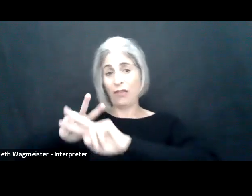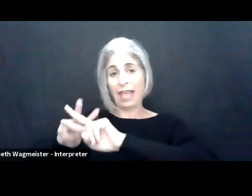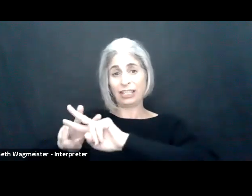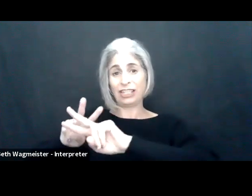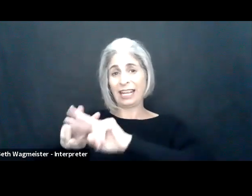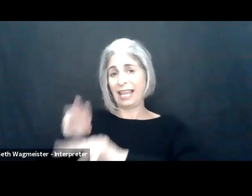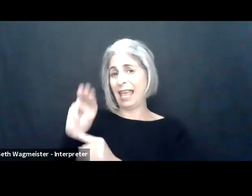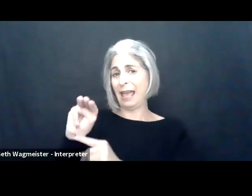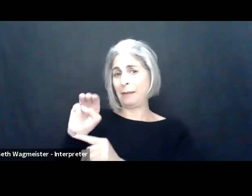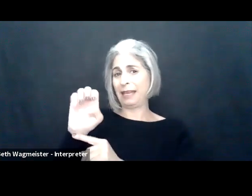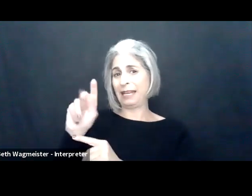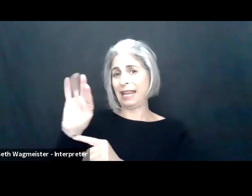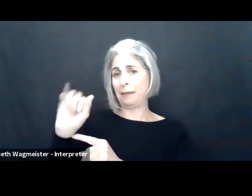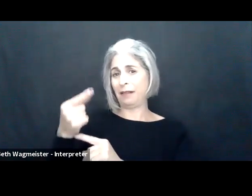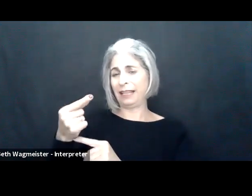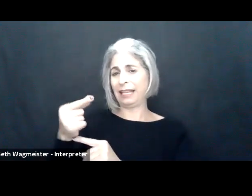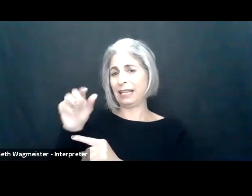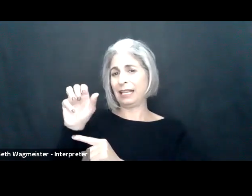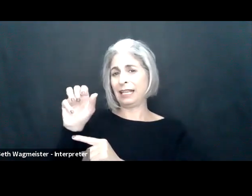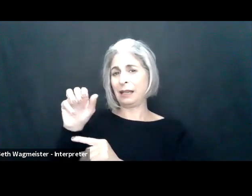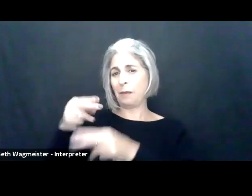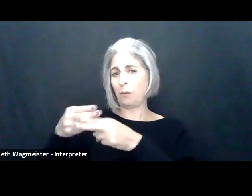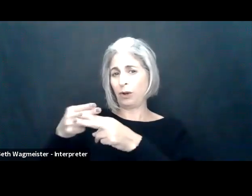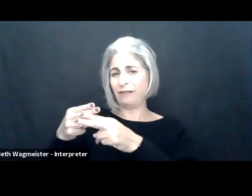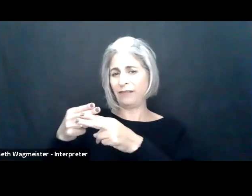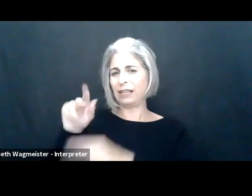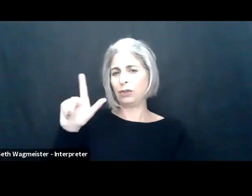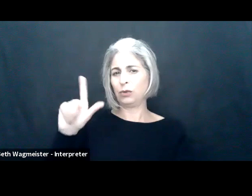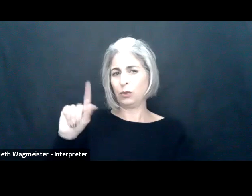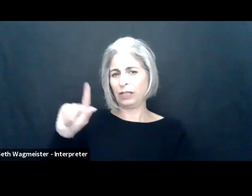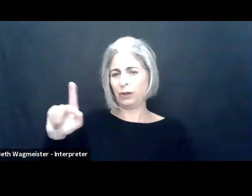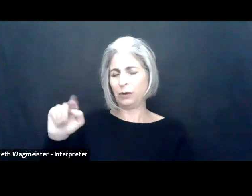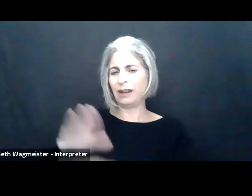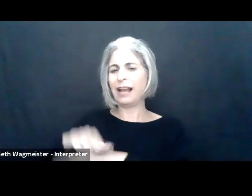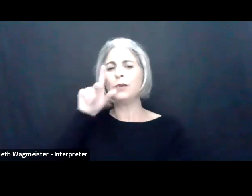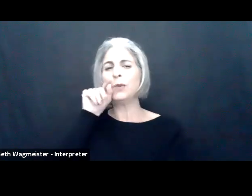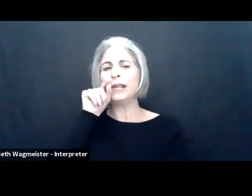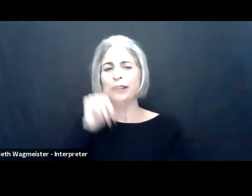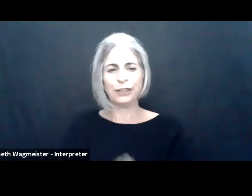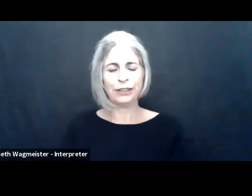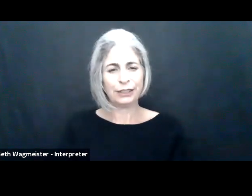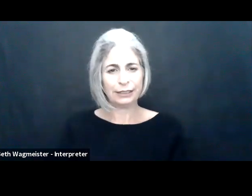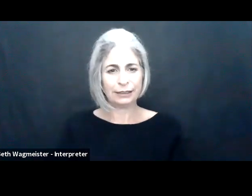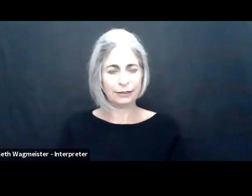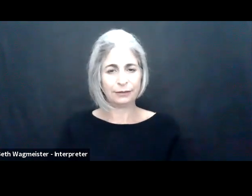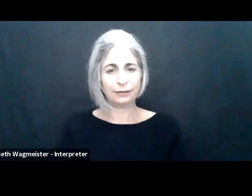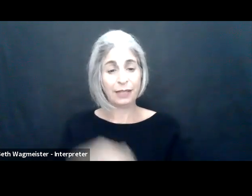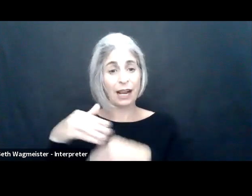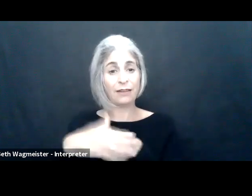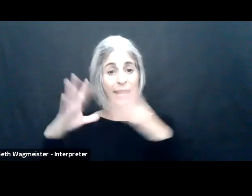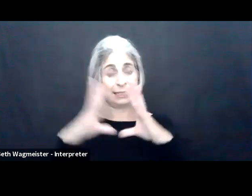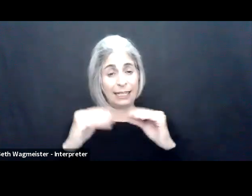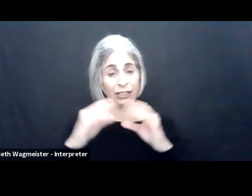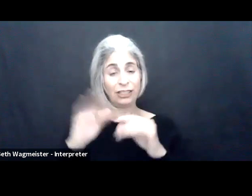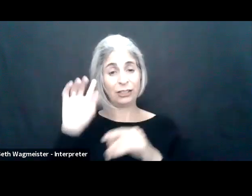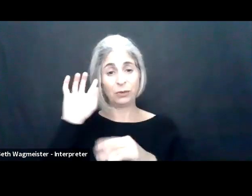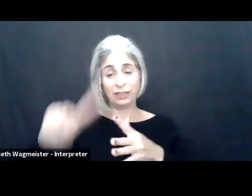environments.